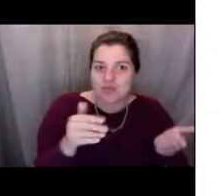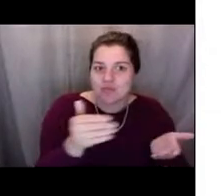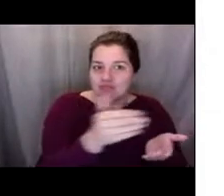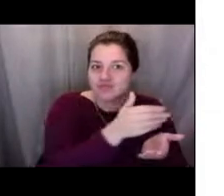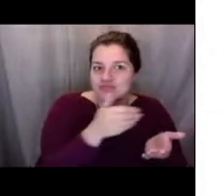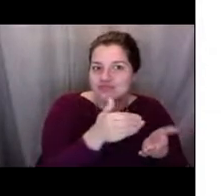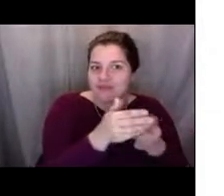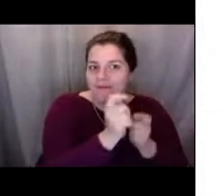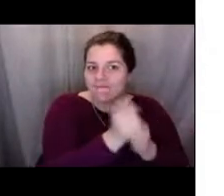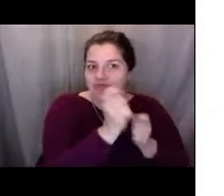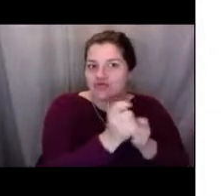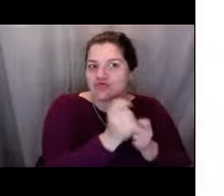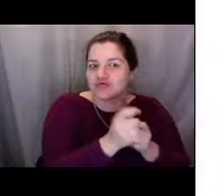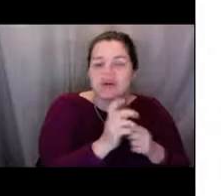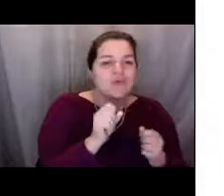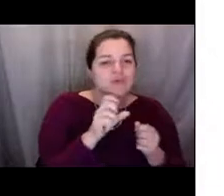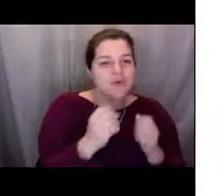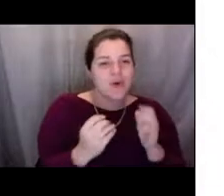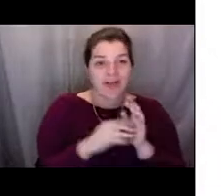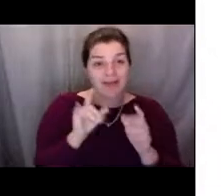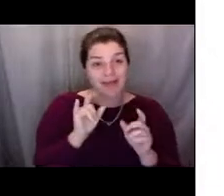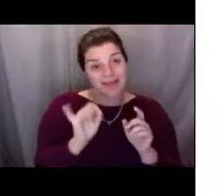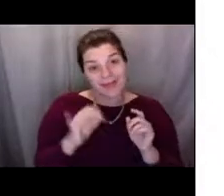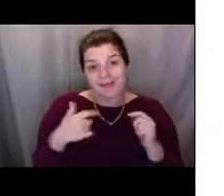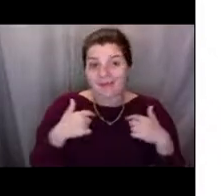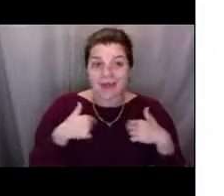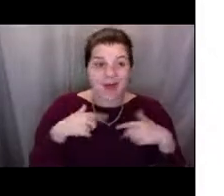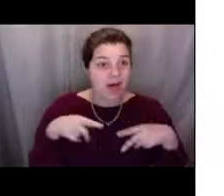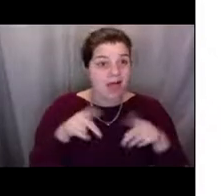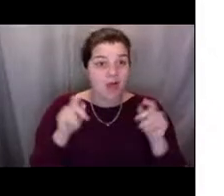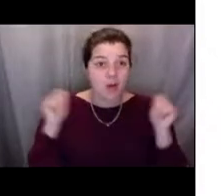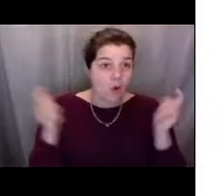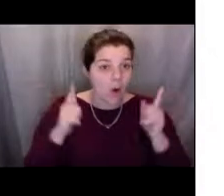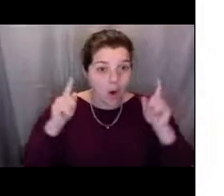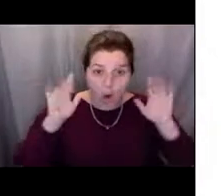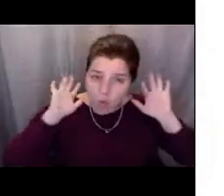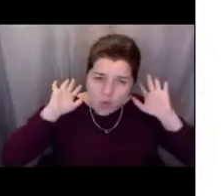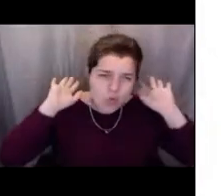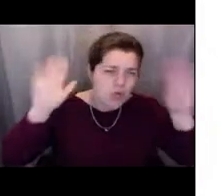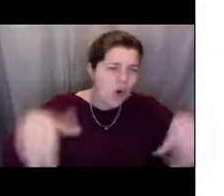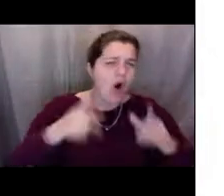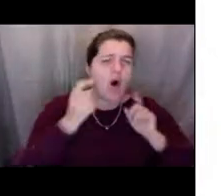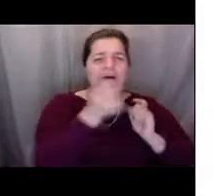If I just let everyone in your class go out and everyone could catch as much fish as they wanted,